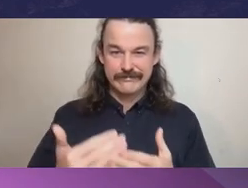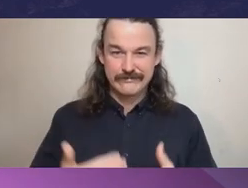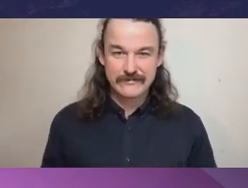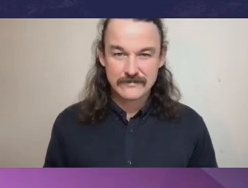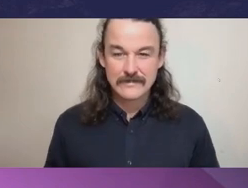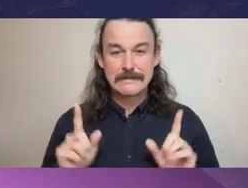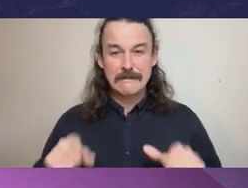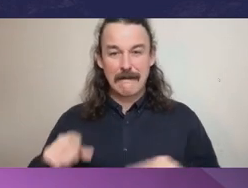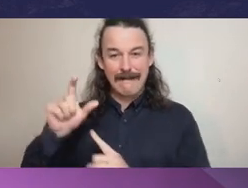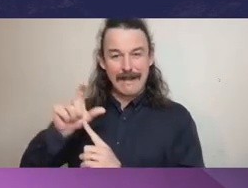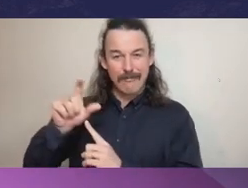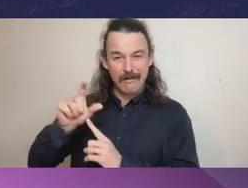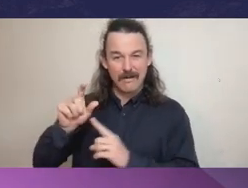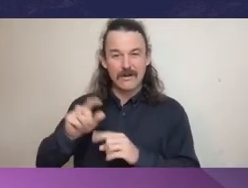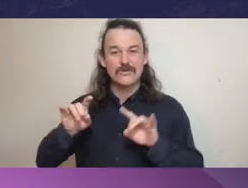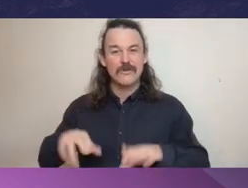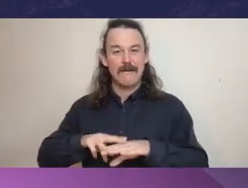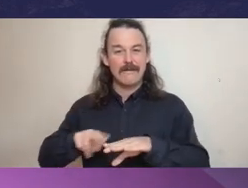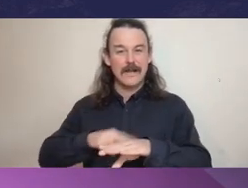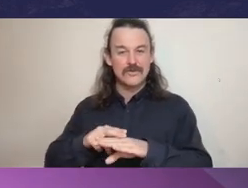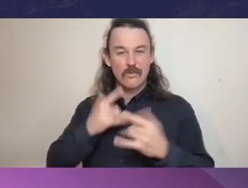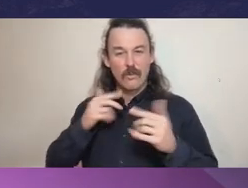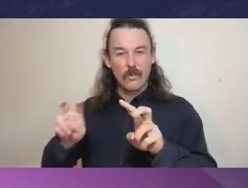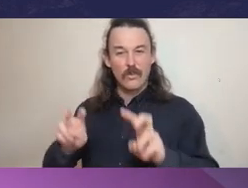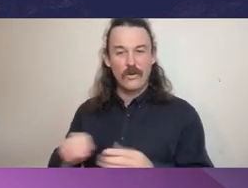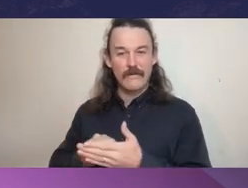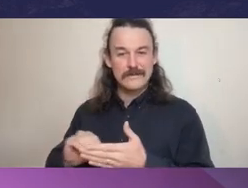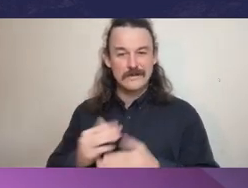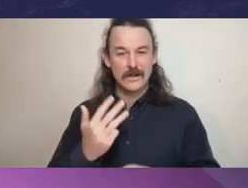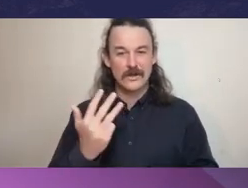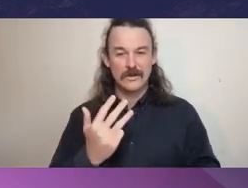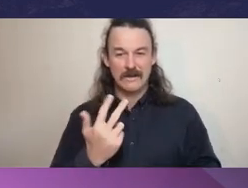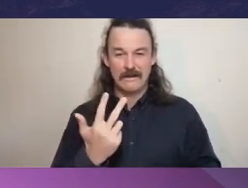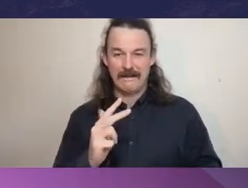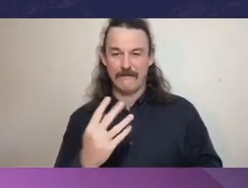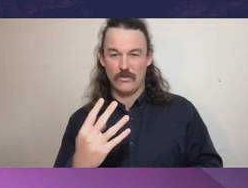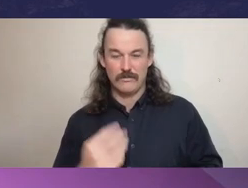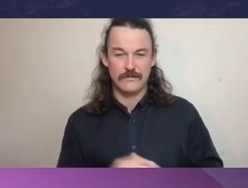Office in 1984. After this, he's held senior roles at VAGO